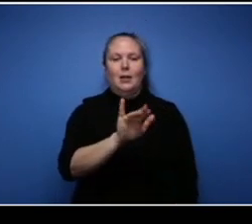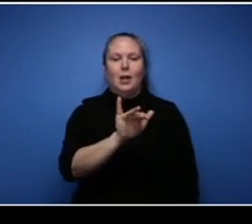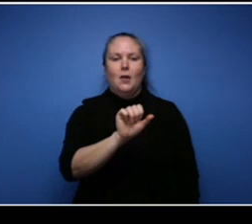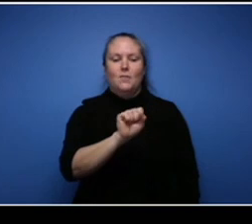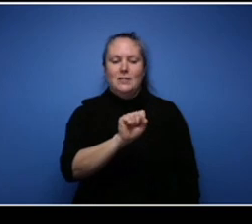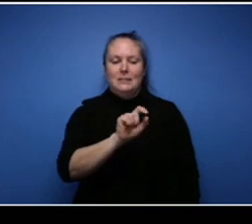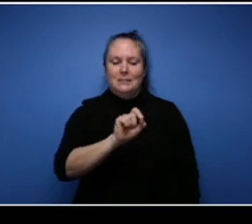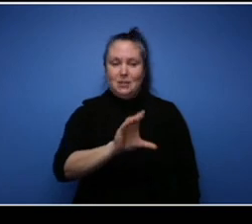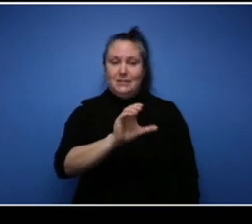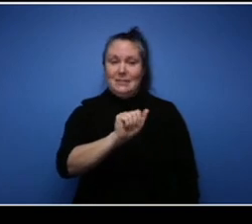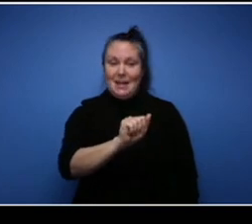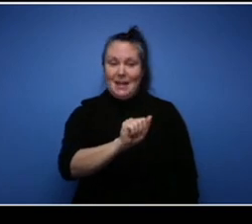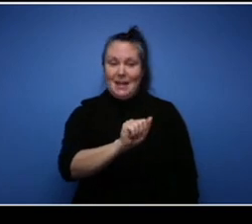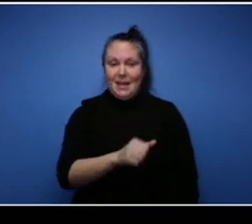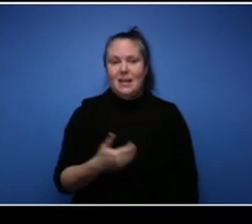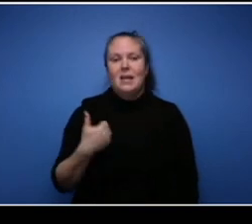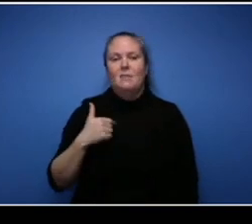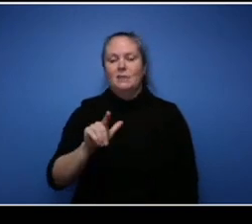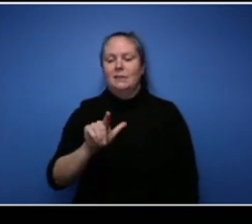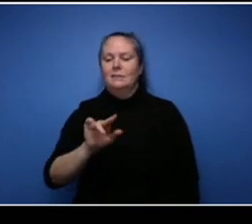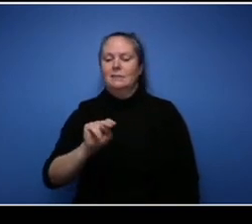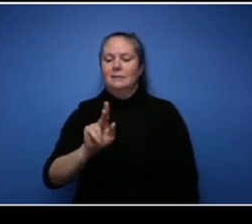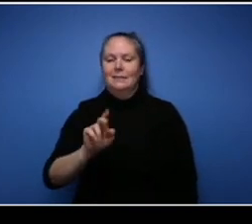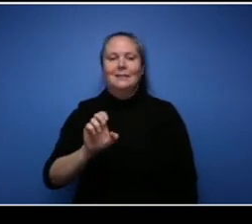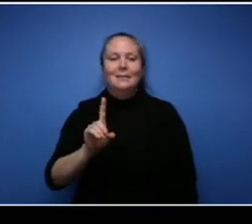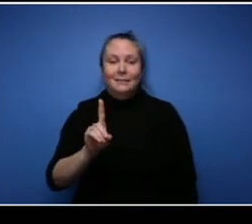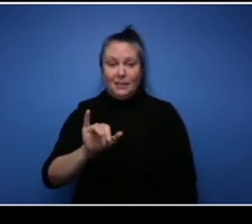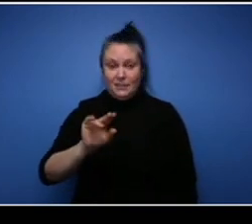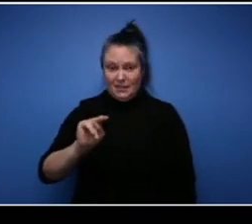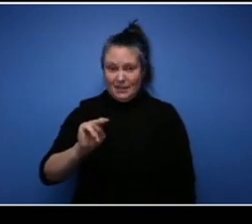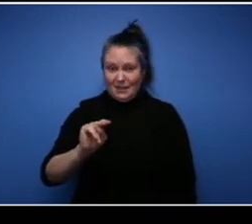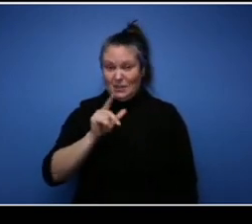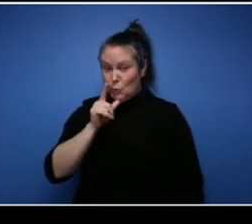we have the LinkedIn profile which anybody that's a member of LinkedIn you can see us